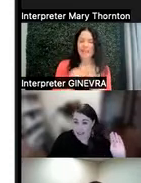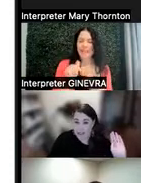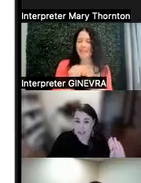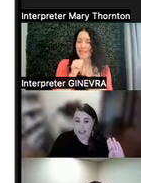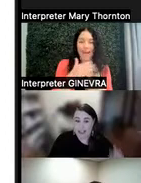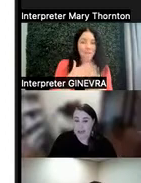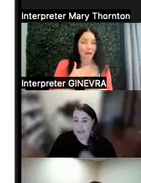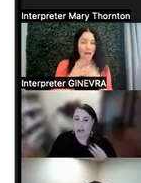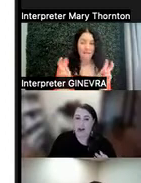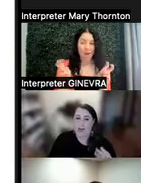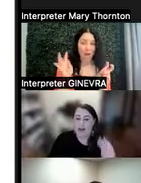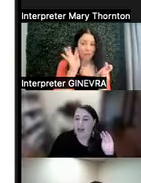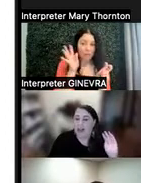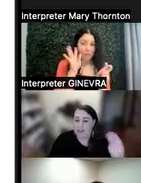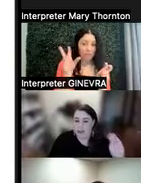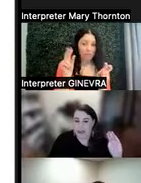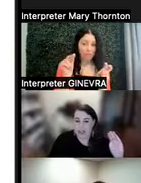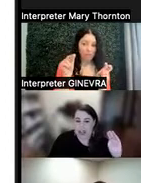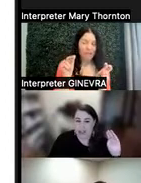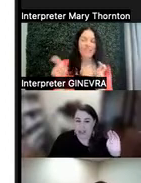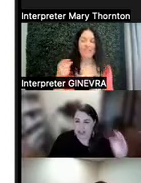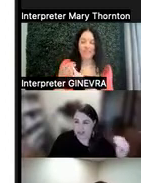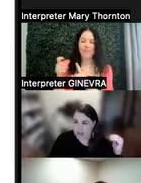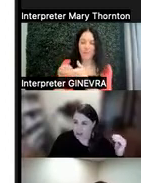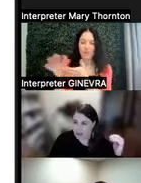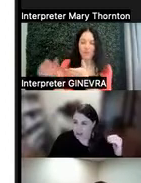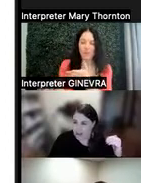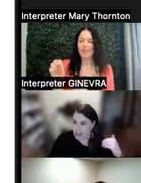This came from a student at the Stanford Neurodiversity